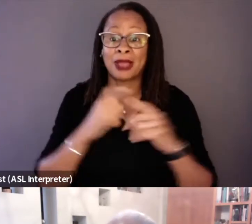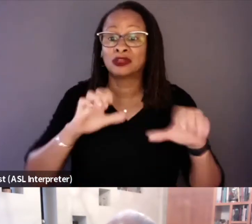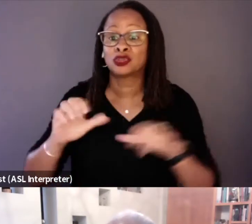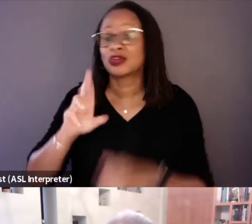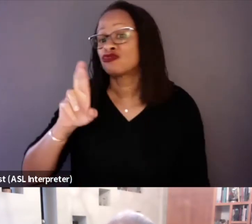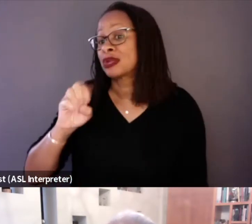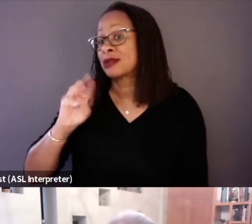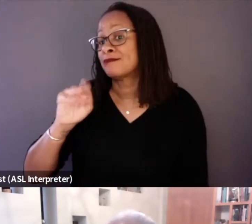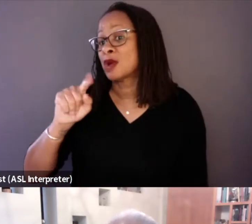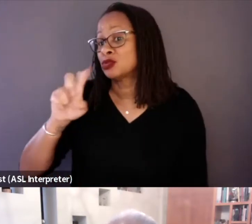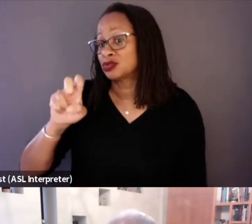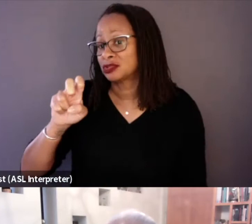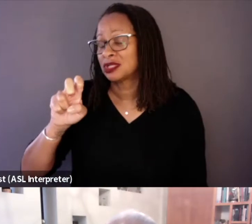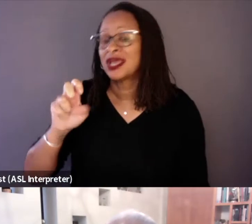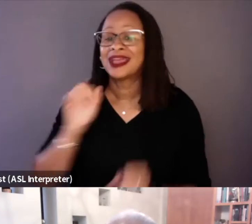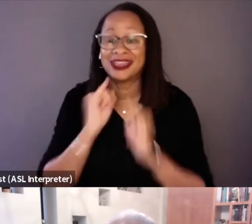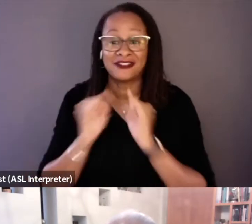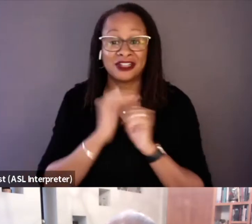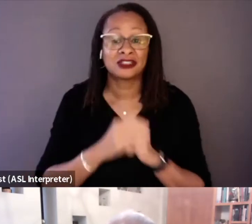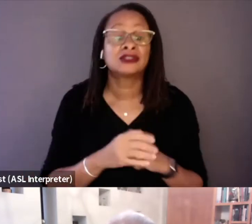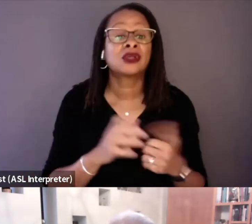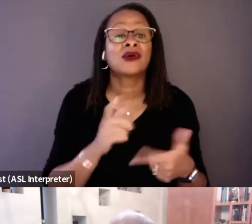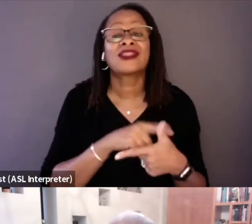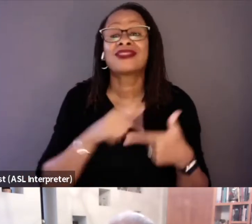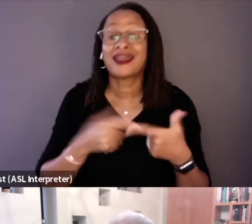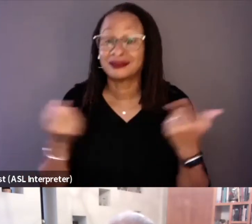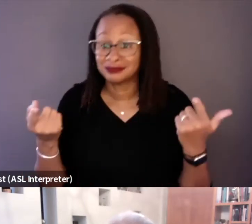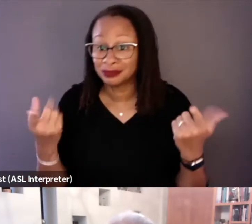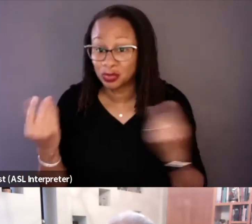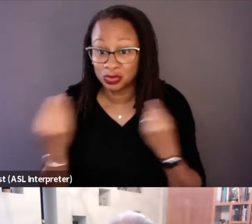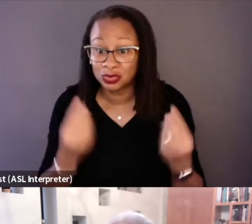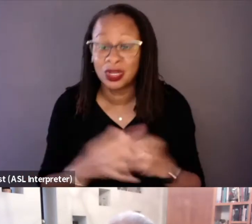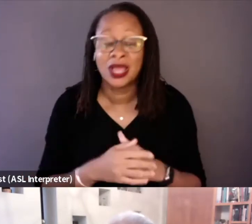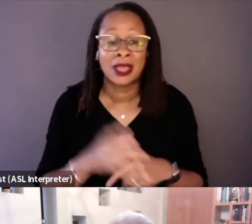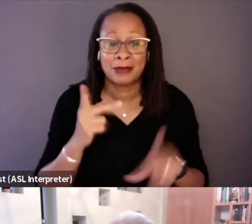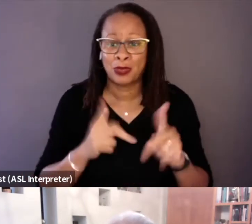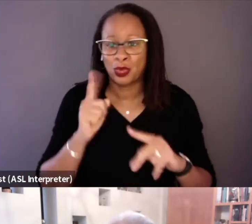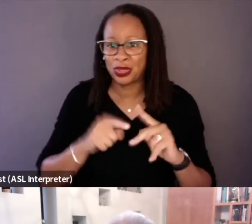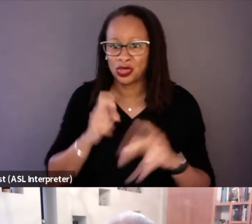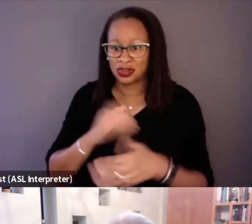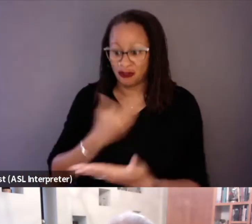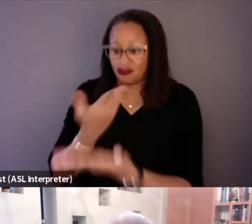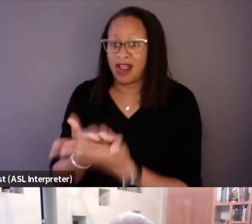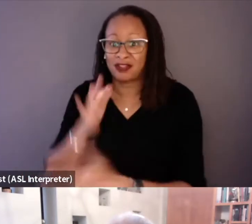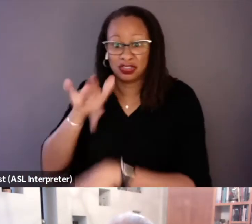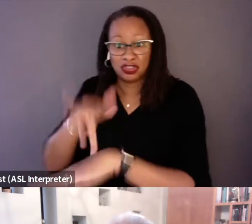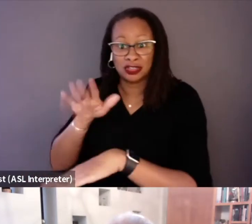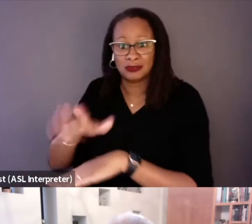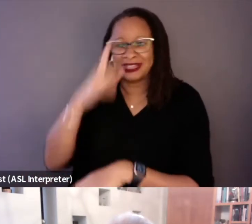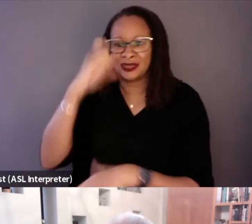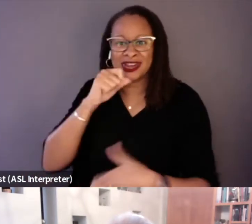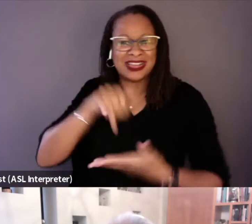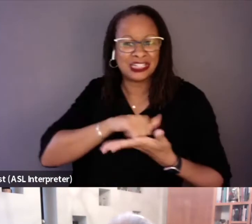And so ultimately, what ended up happening was, for people that we couldn't get to because they weren't in New York or in proximity,